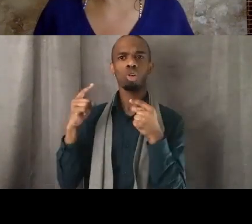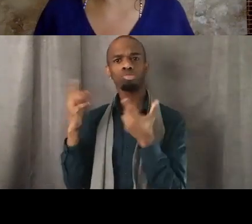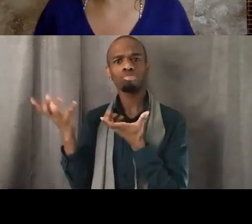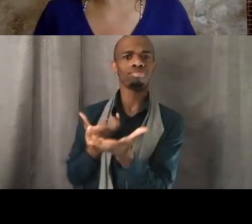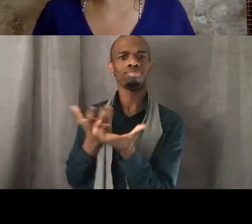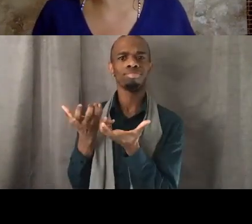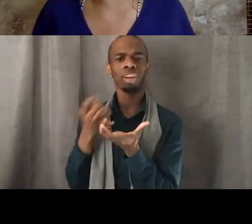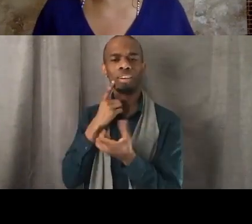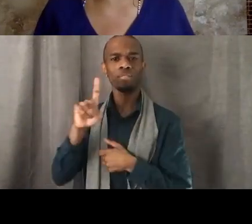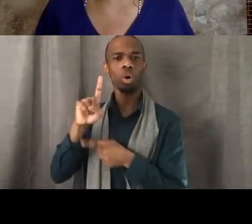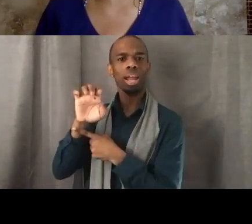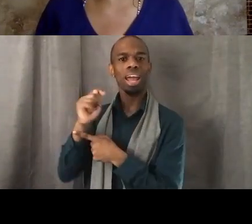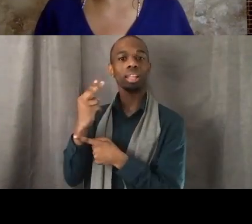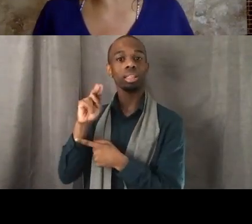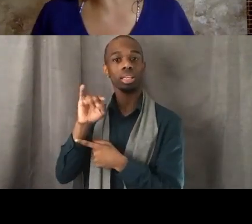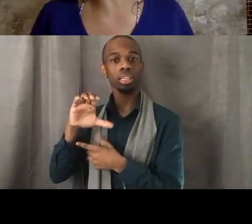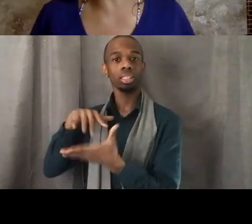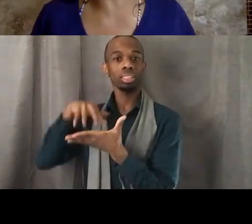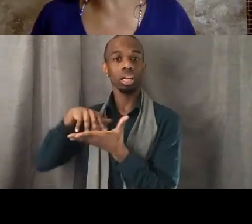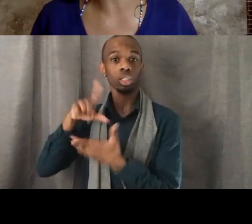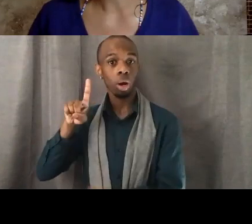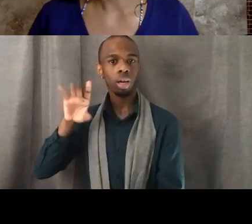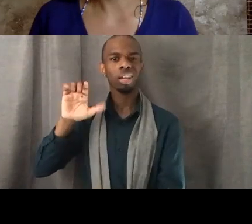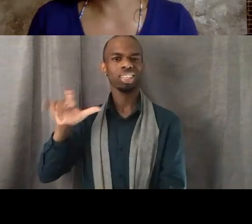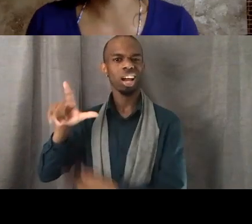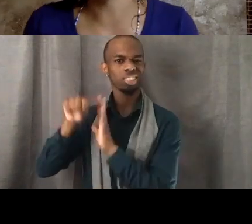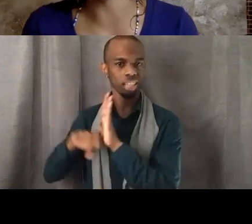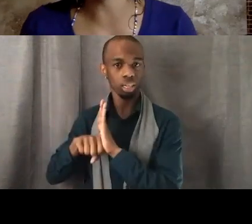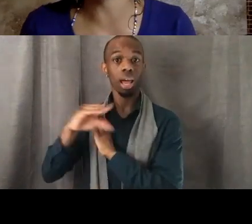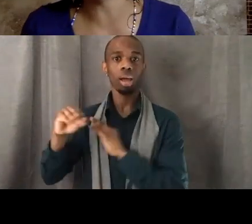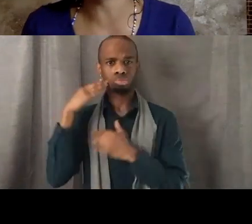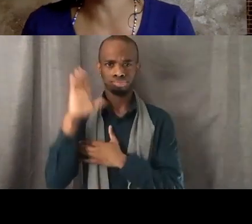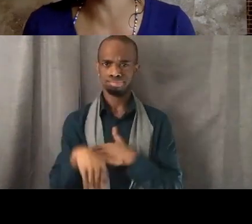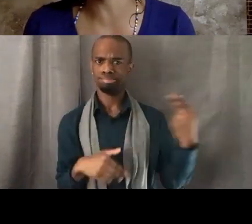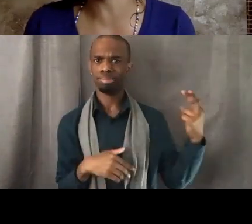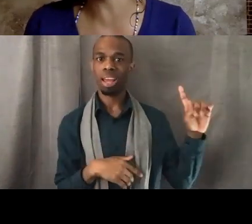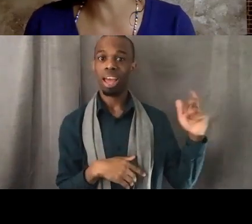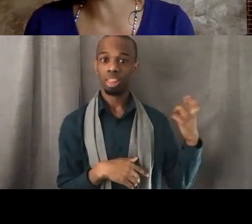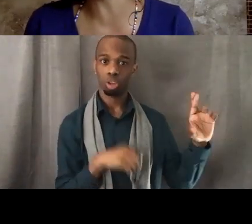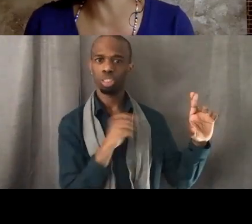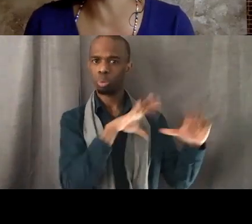Heather has been one of those folks and we know that it took about 10 years. 10 years ago